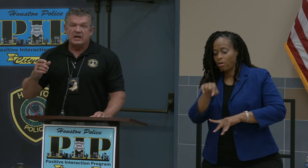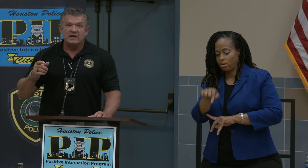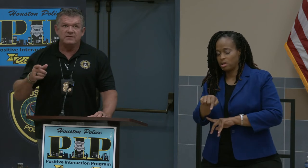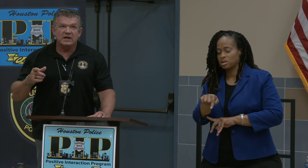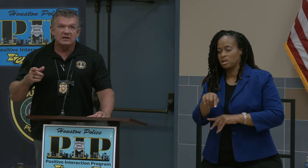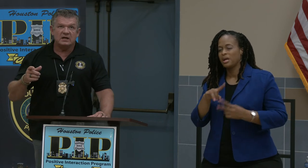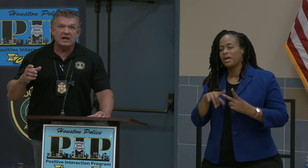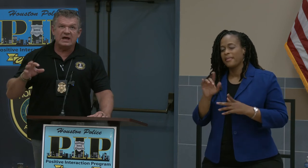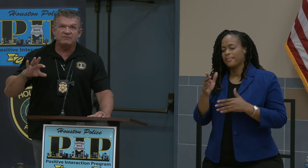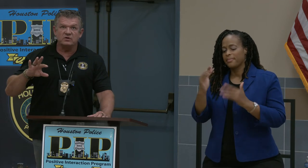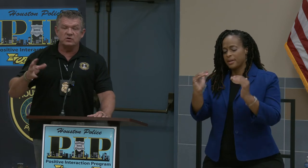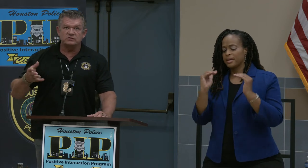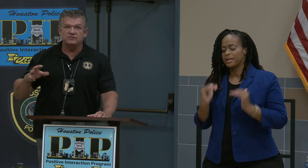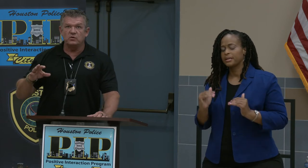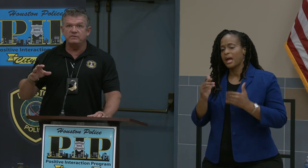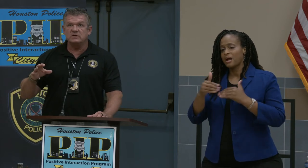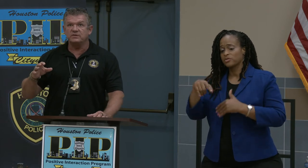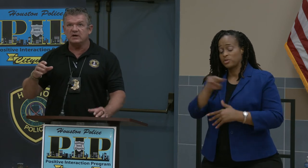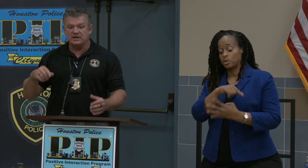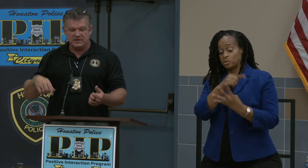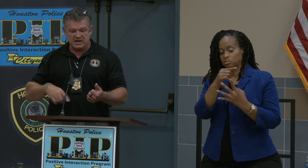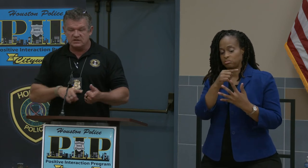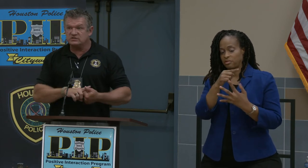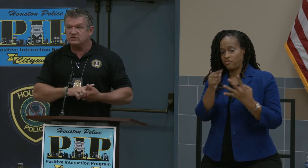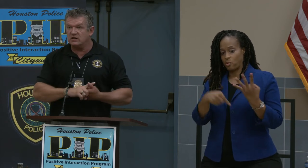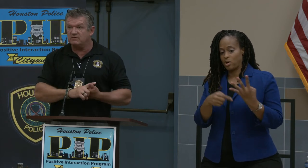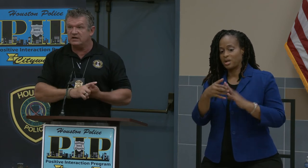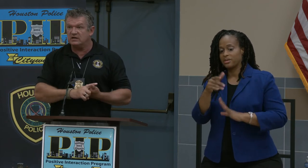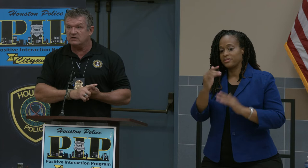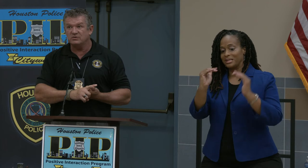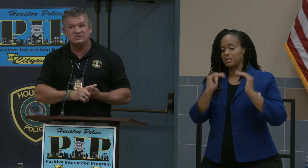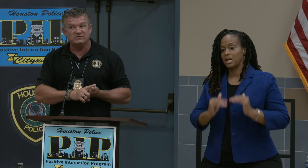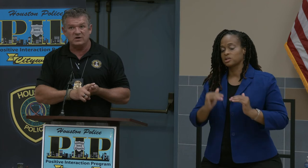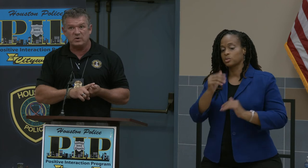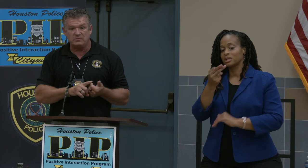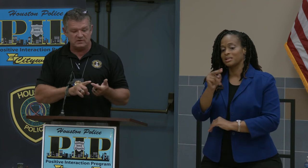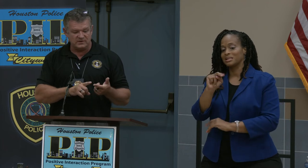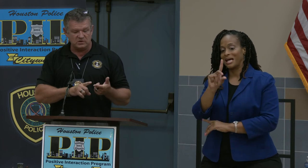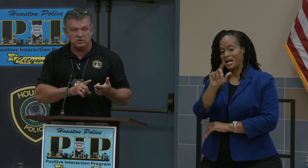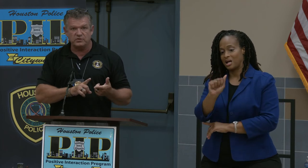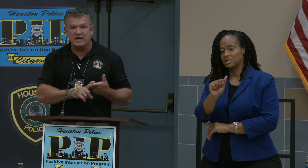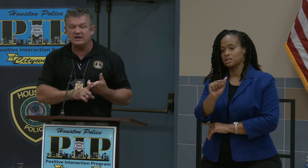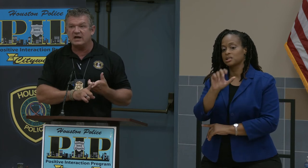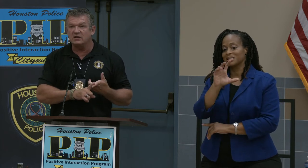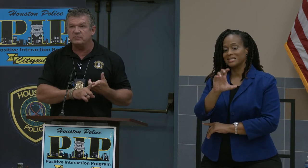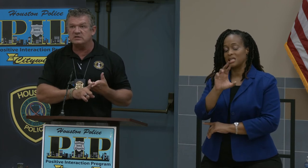And then after those four vehicles -- the Honda CRV which is a popular vehicle. The Honda element,